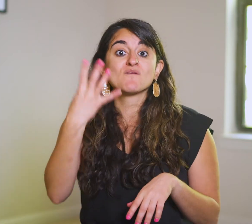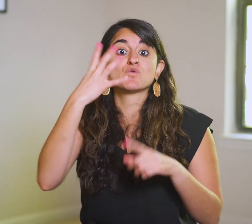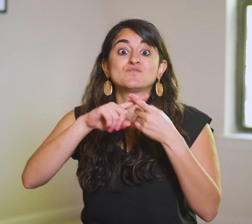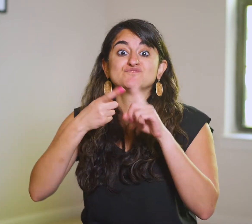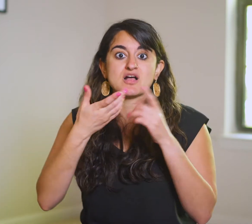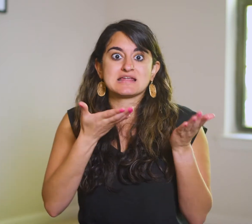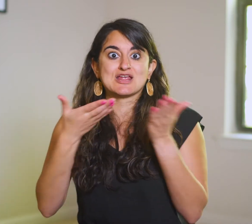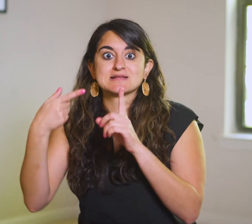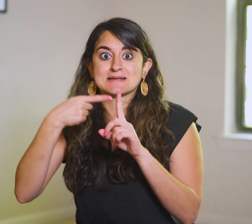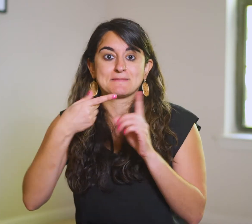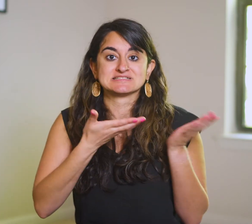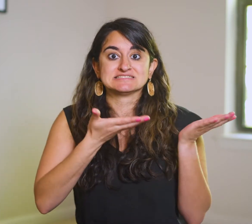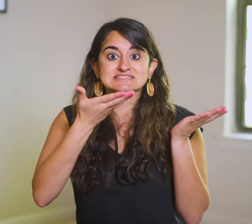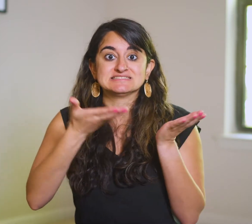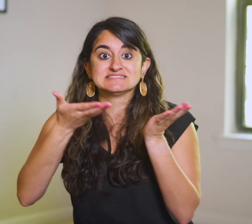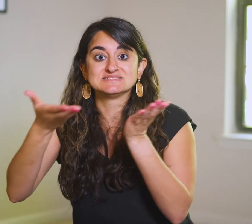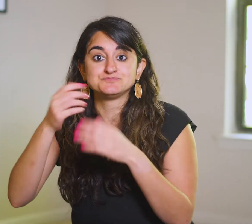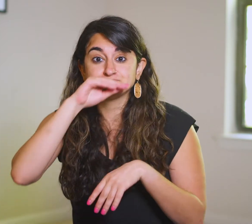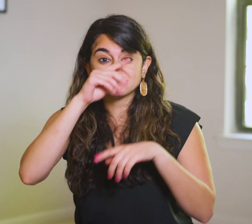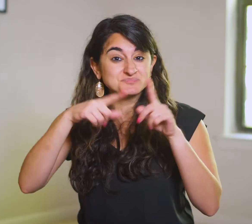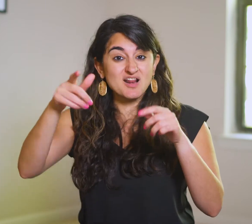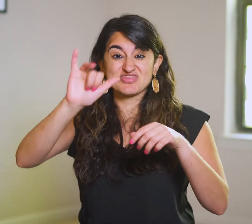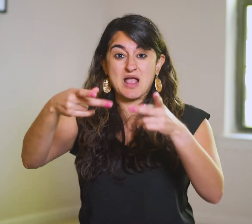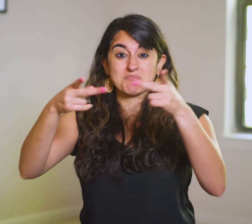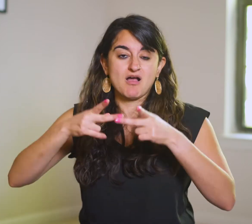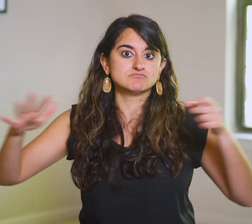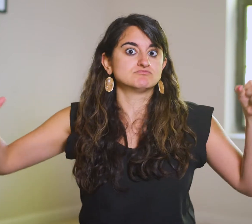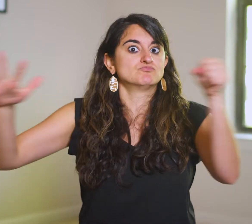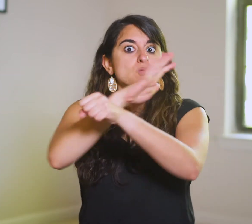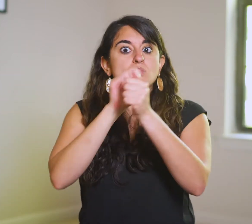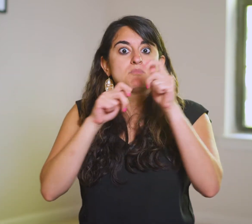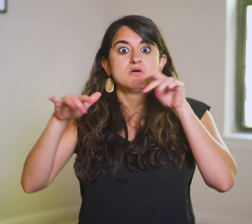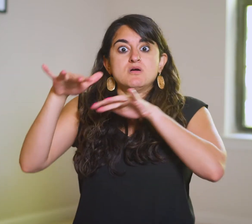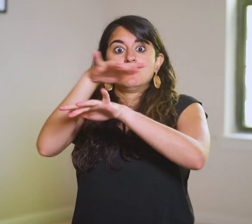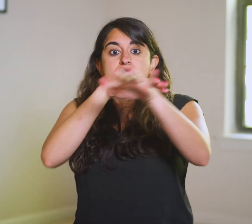Four friends carry him over, but the place is too full,